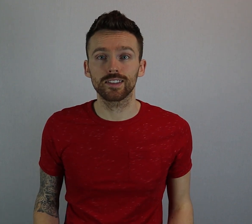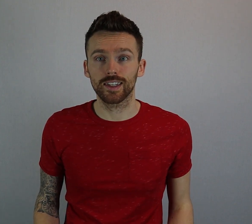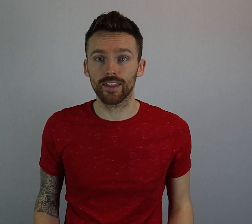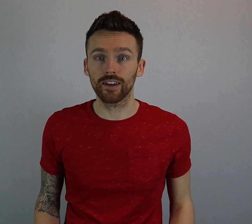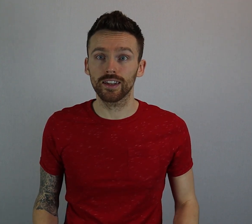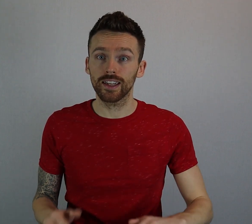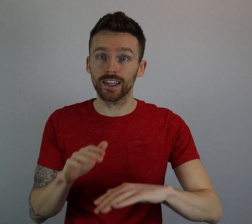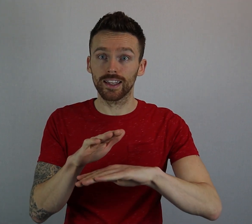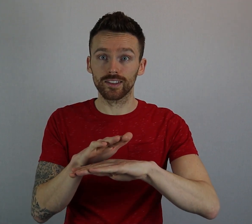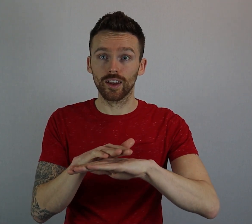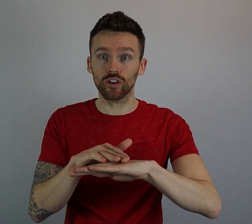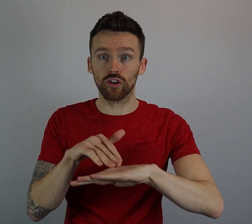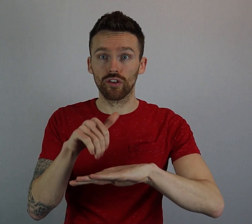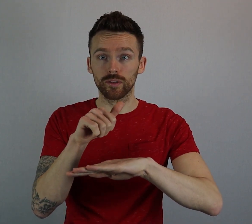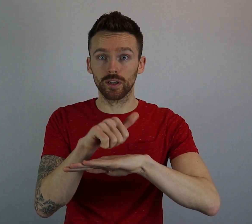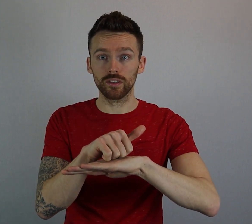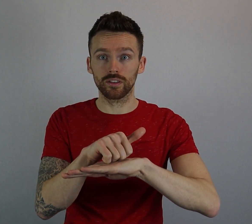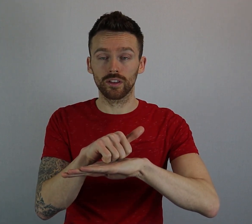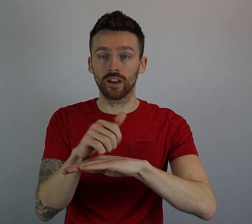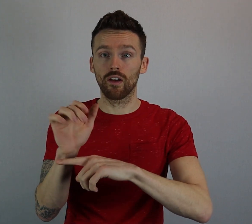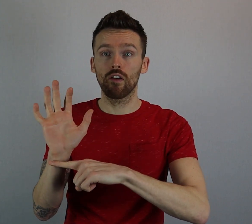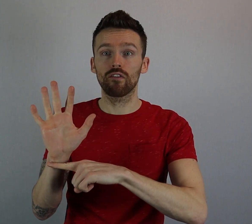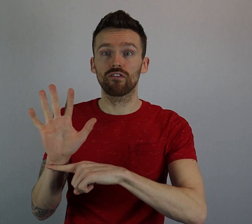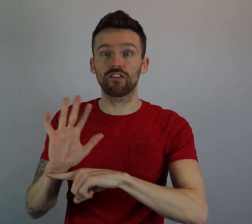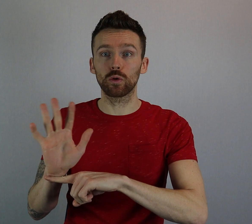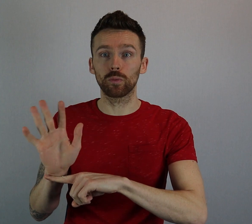Together it's Christmas film.